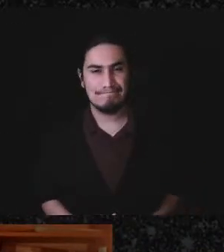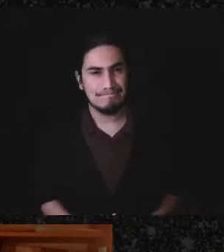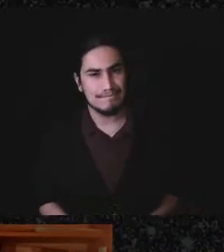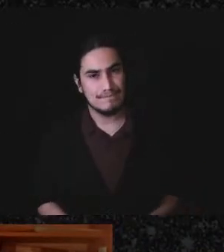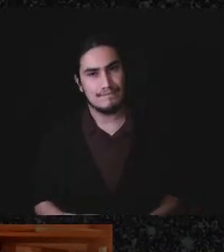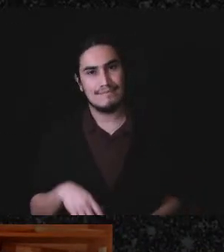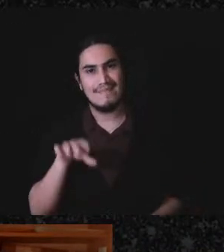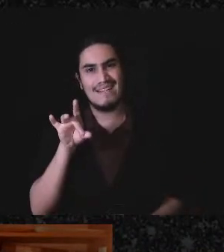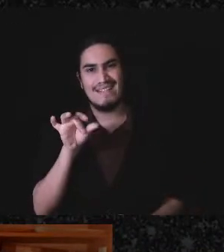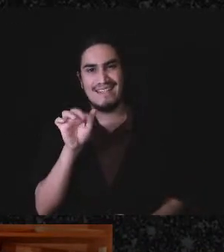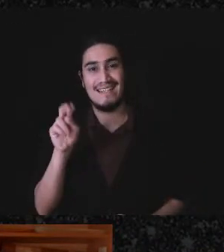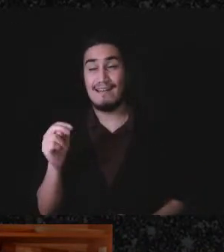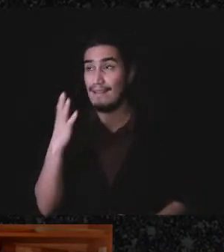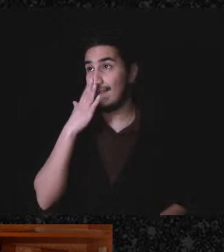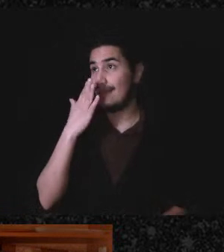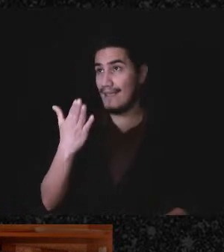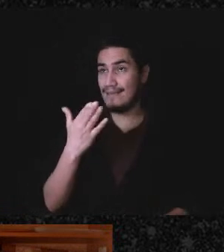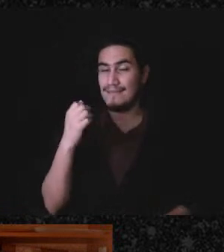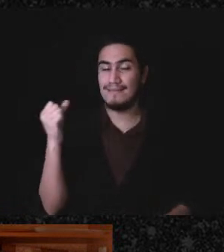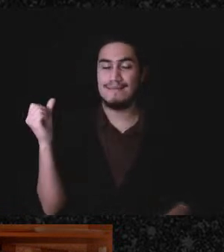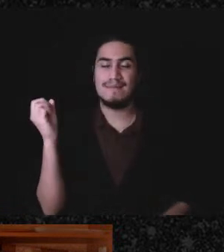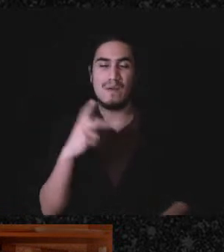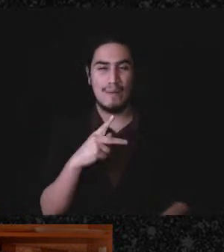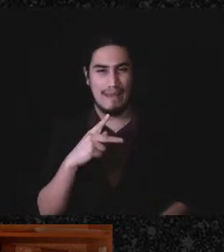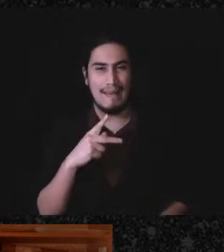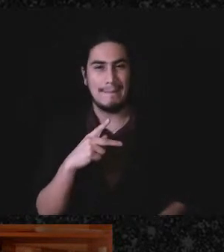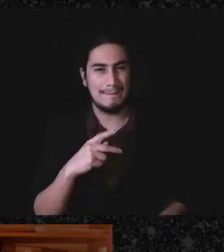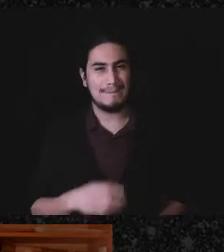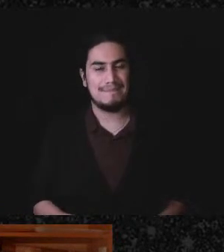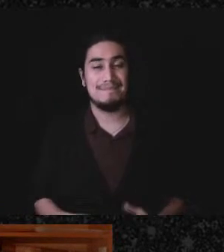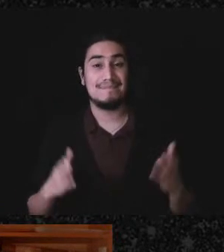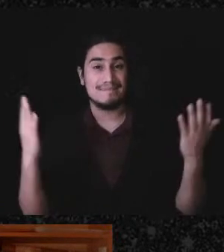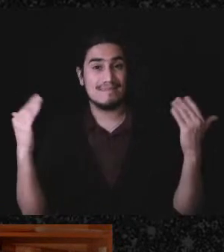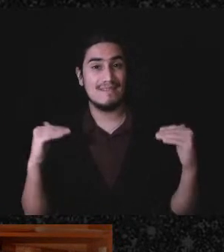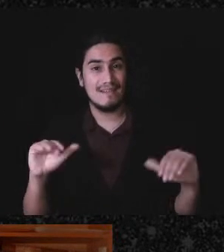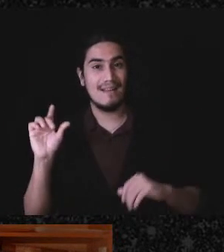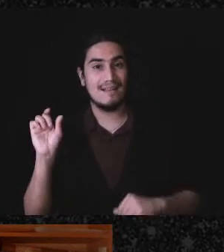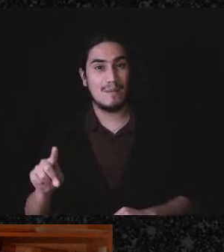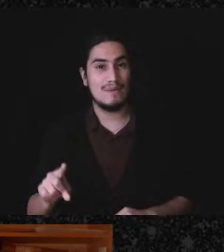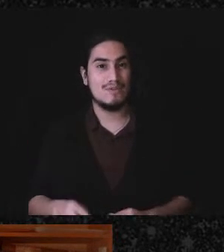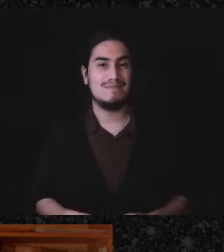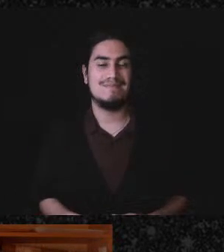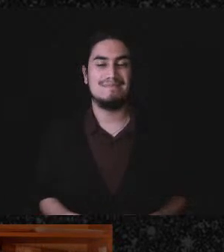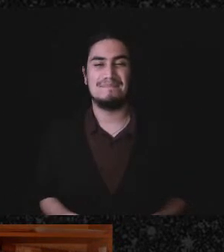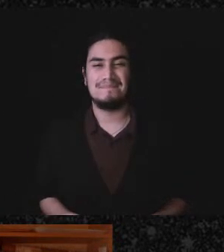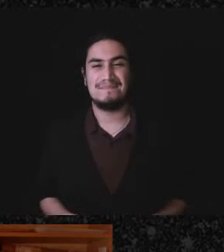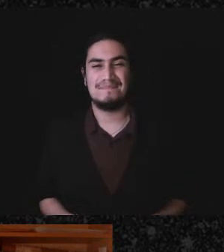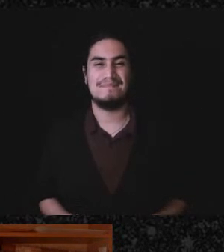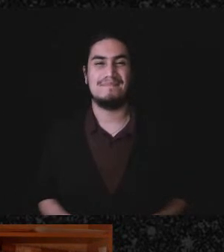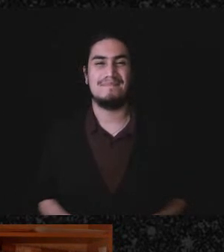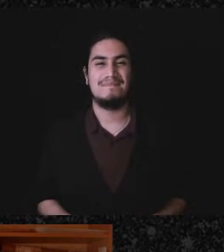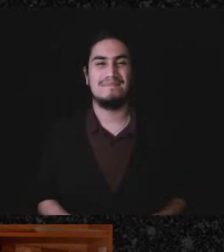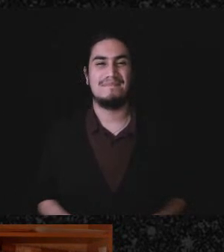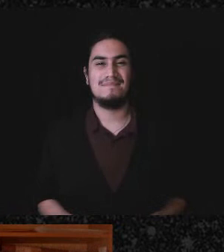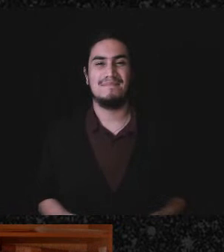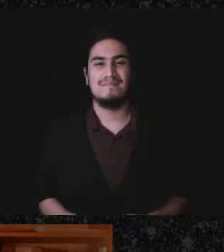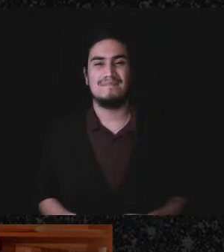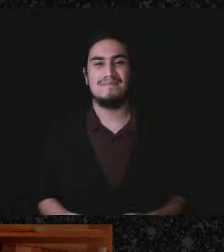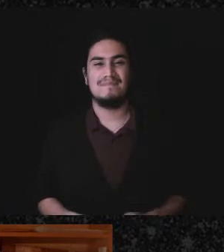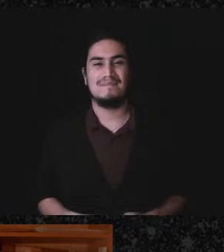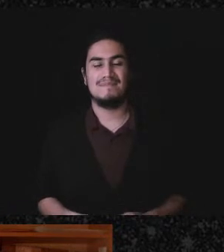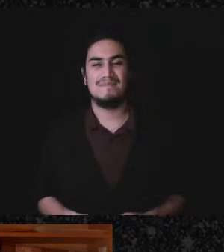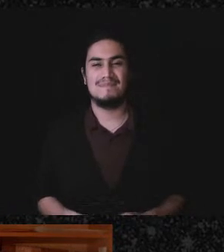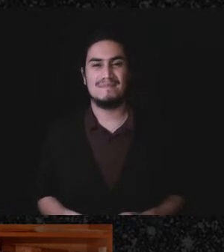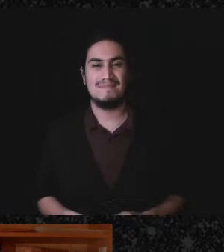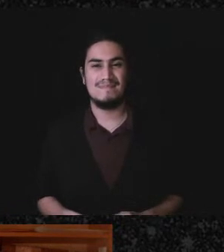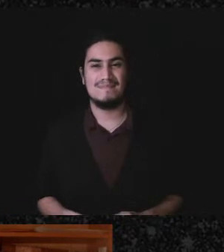Thanks all right next question, maybe we're just doing it as this smaller flag. Okay, what are some